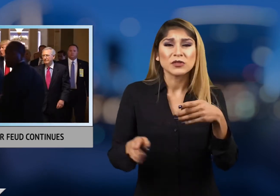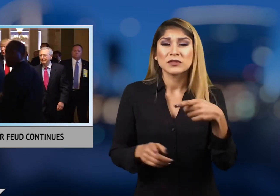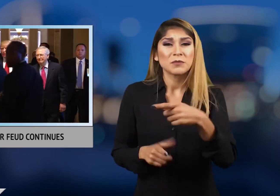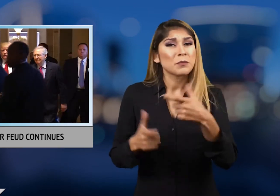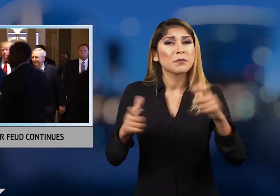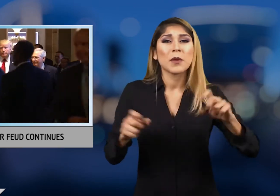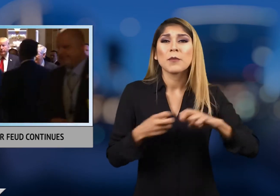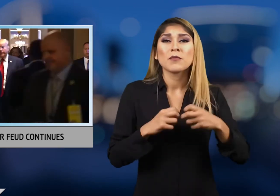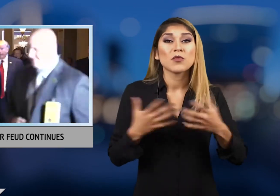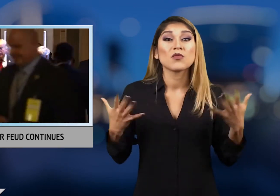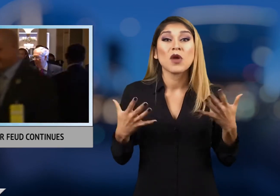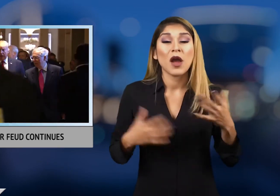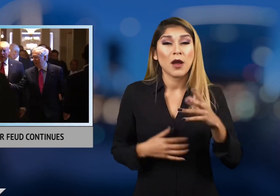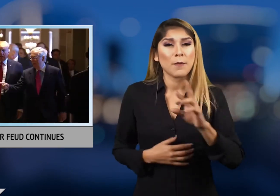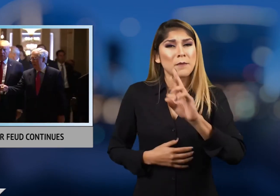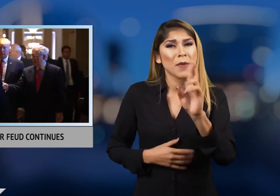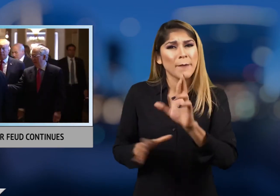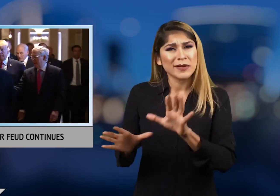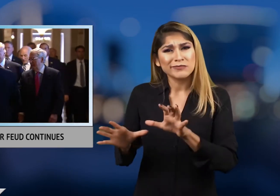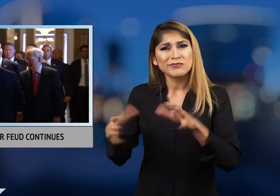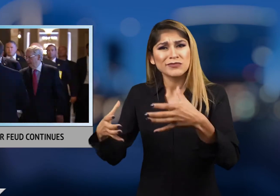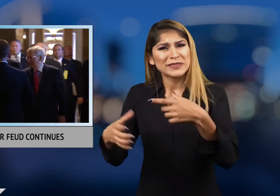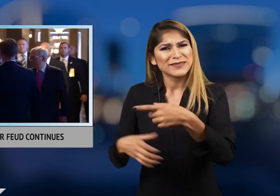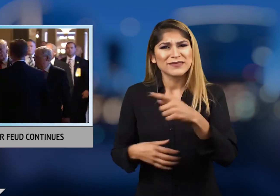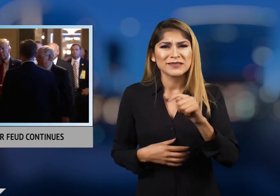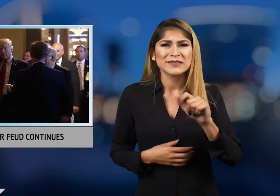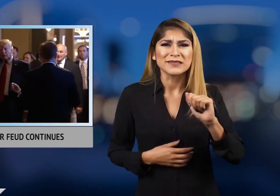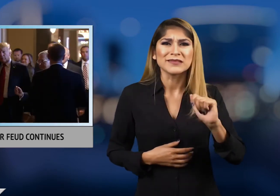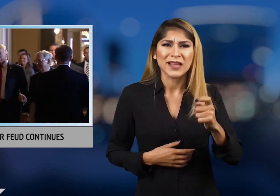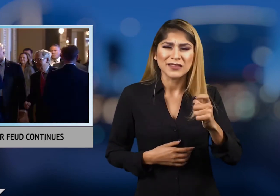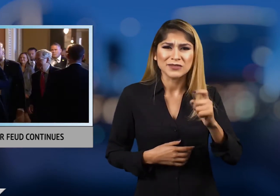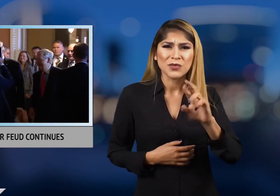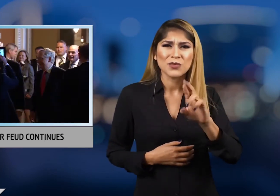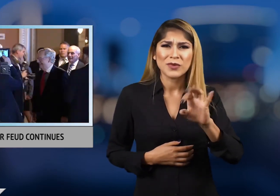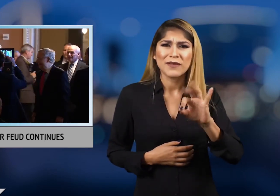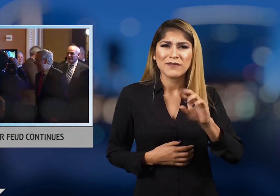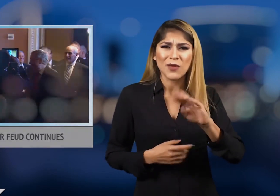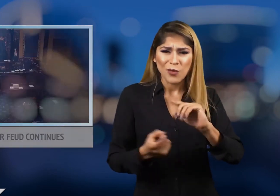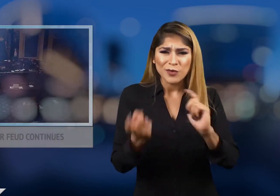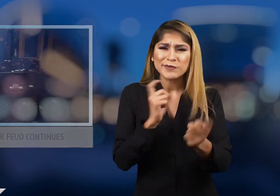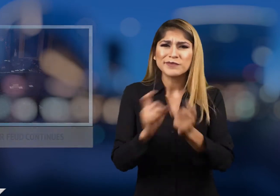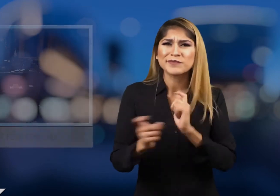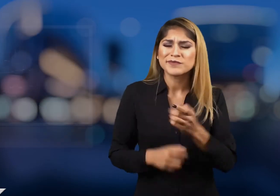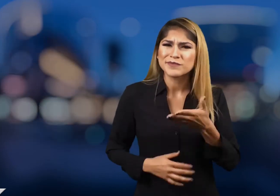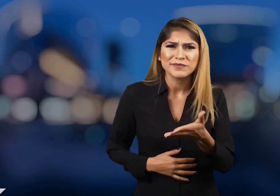Republican party's top priority which is tax reform.